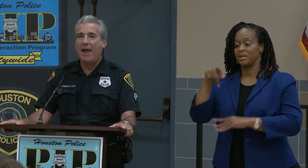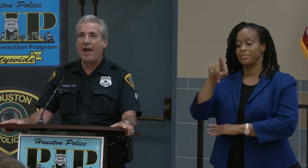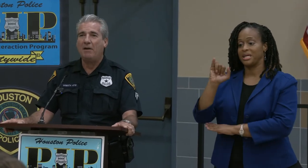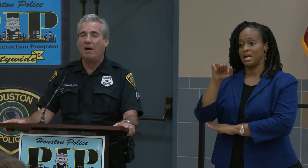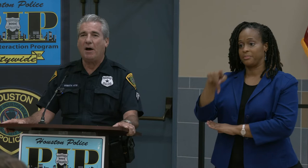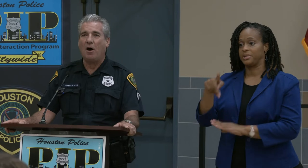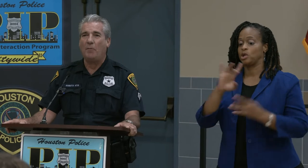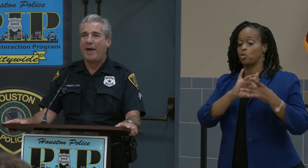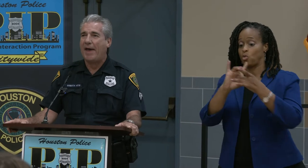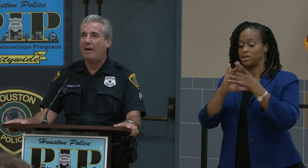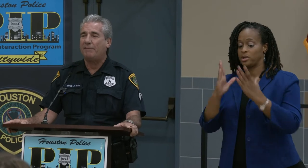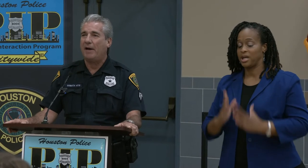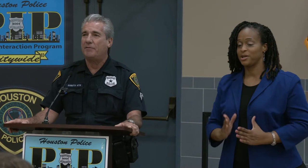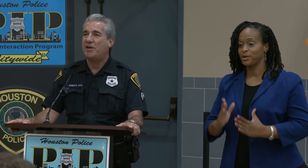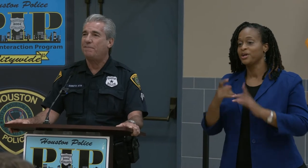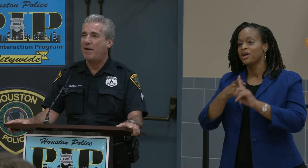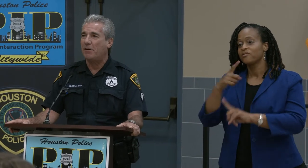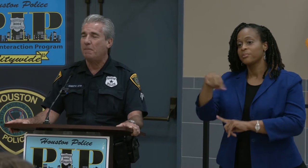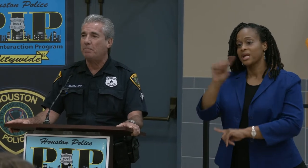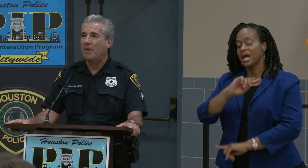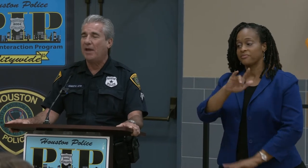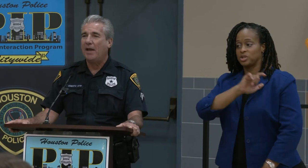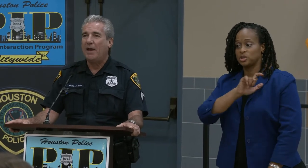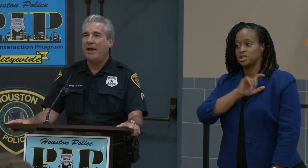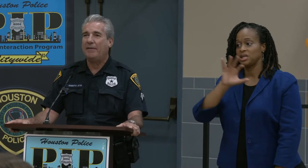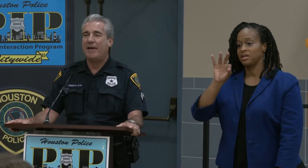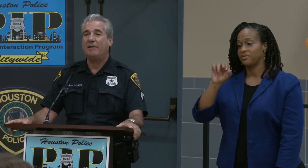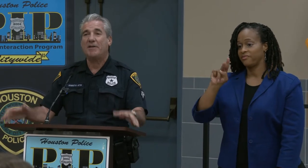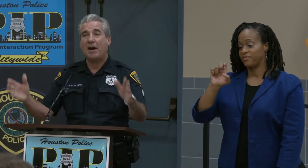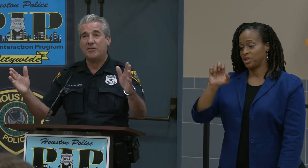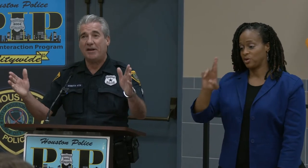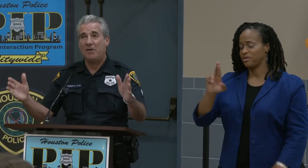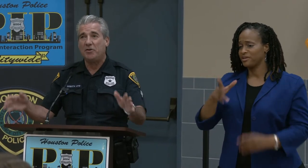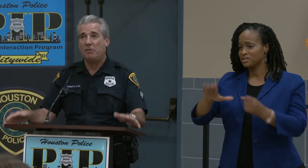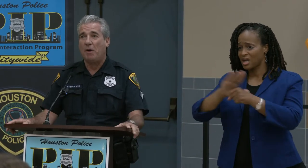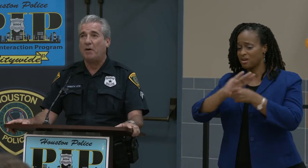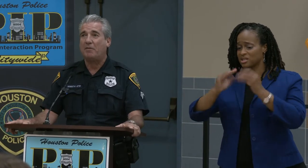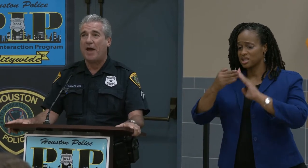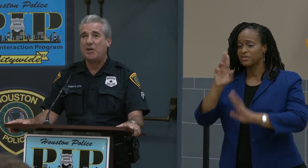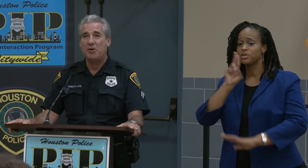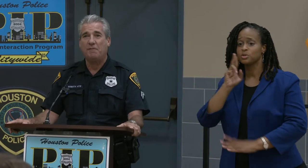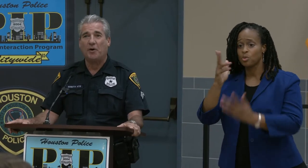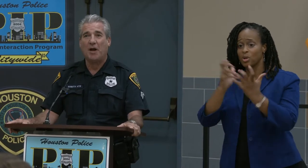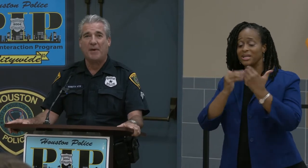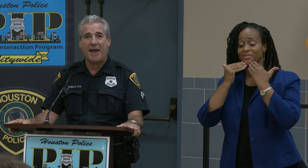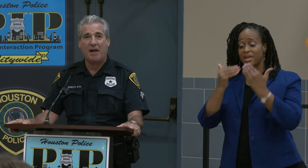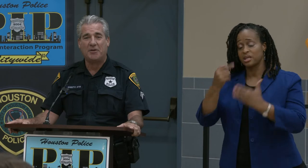and on behalf of Chief Finner and the entire City of Houston, we want to thank you for coming out